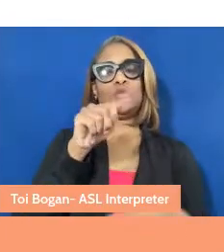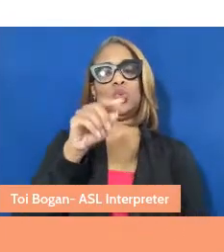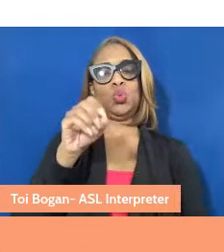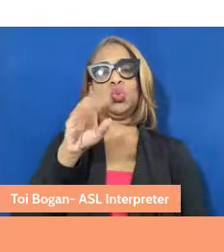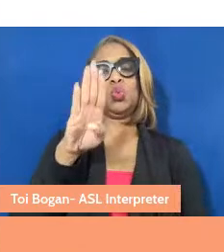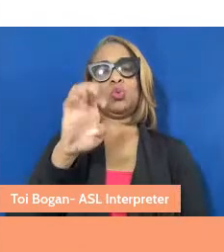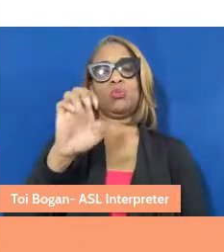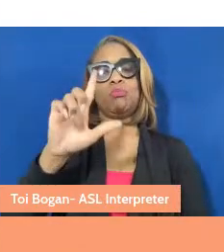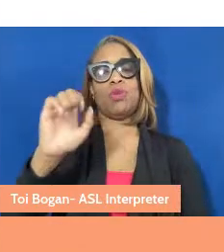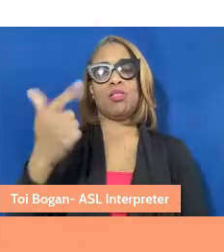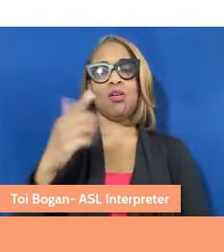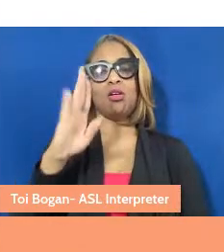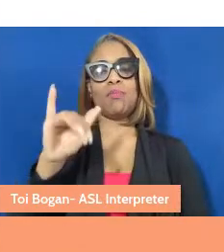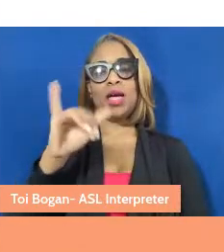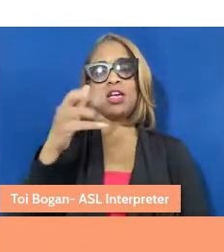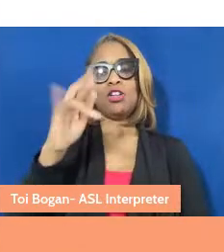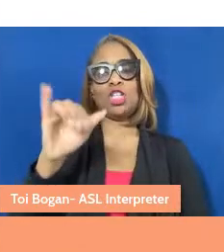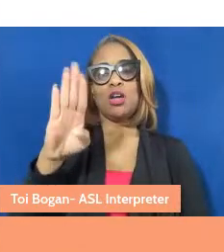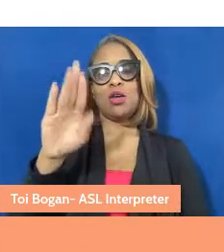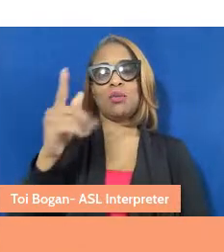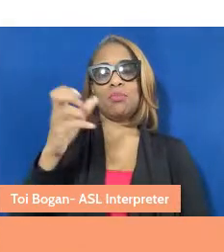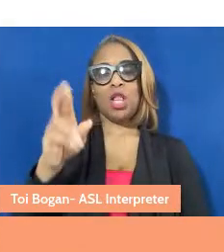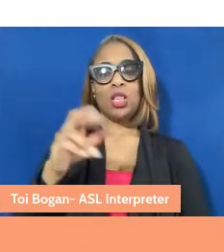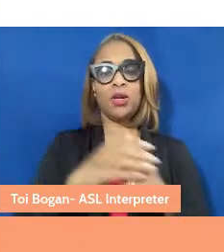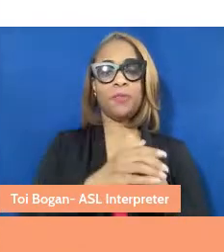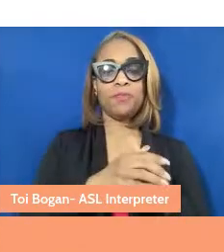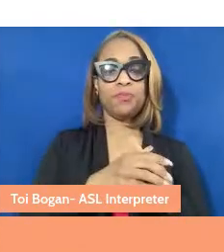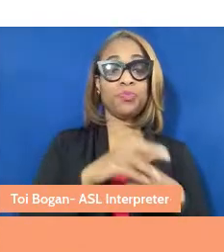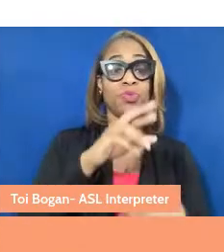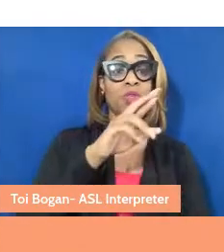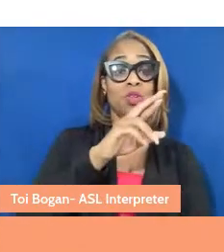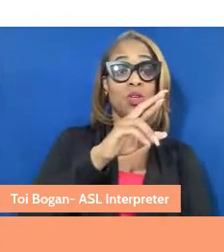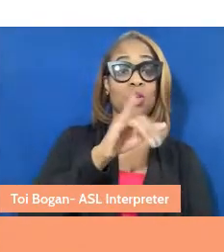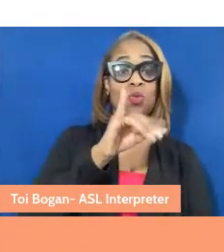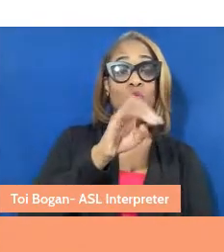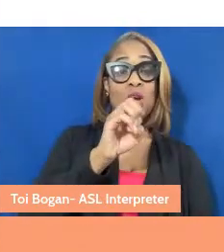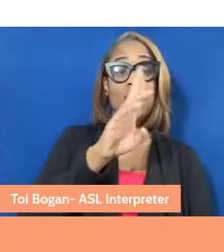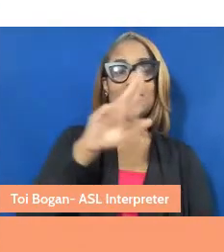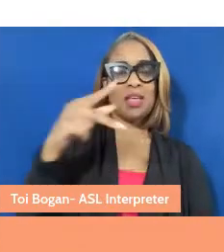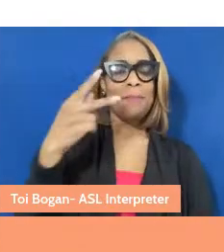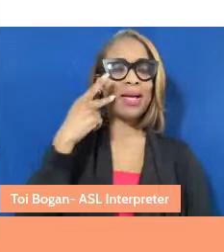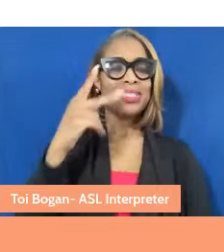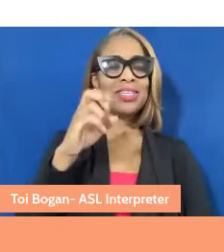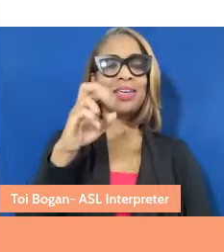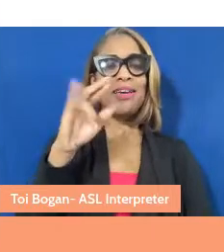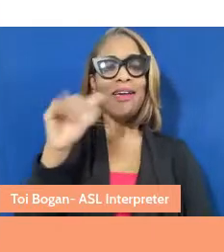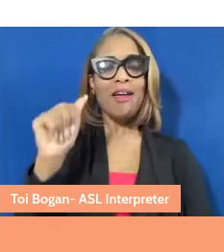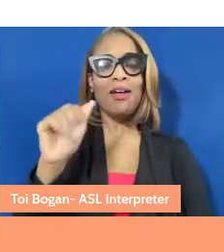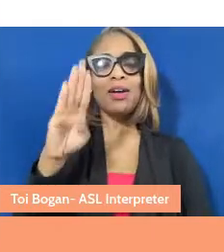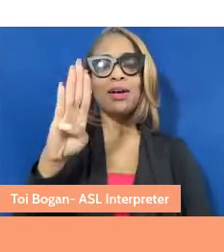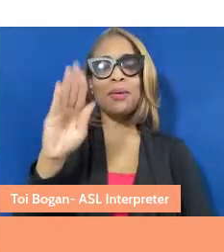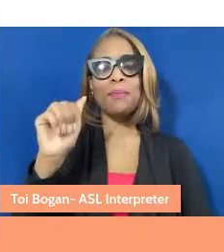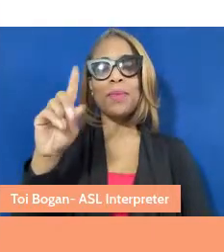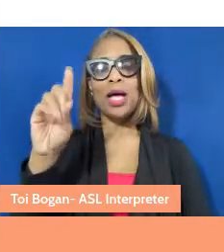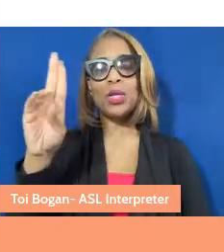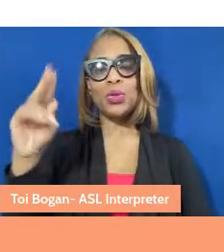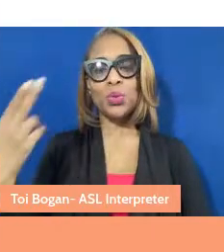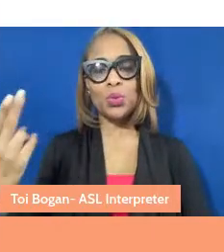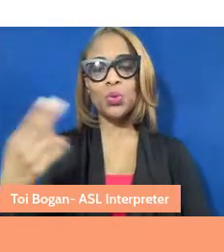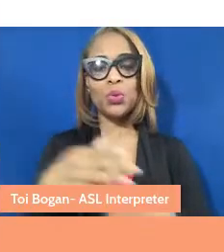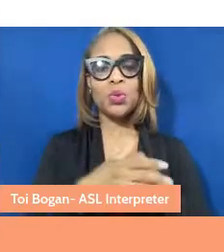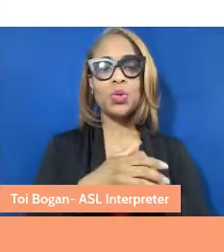Rise up by Andra Day. I see Erykah Badu, On & On. We have a laugh. Thank you. Great